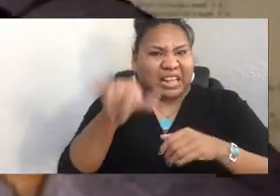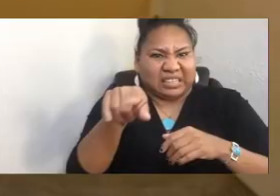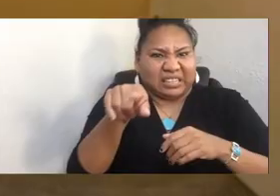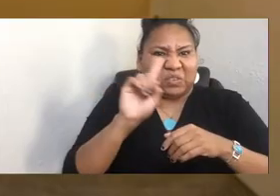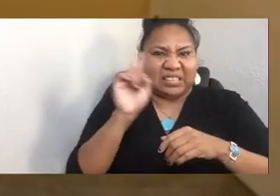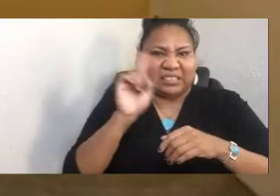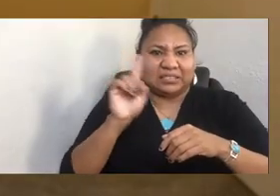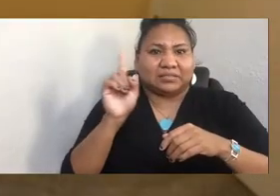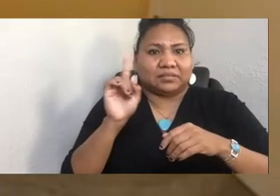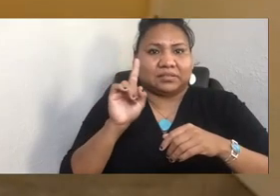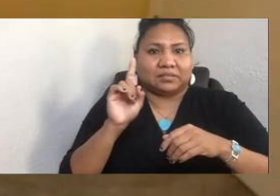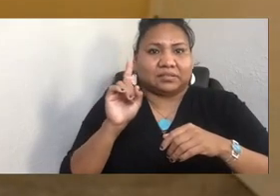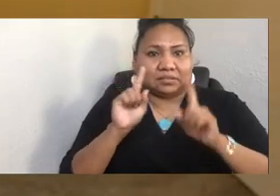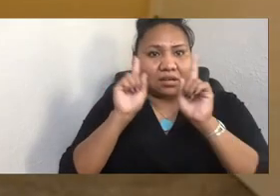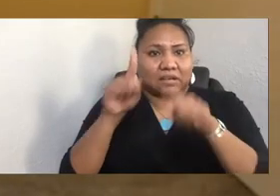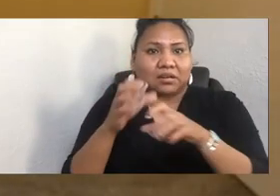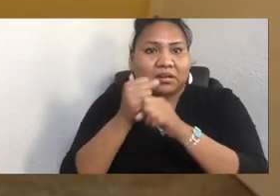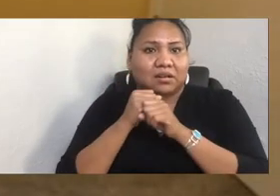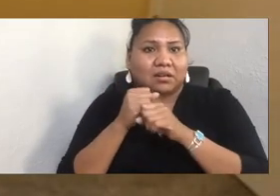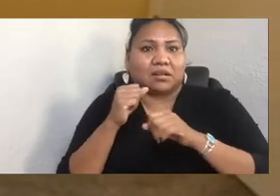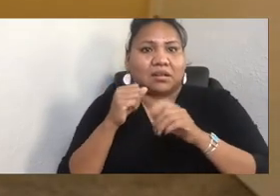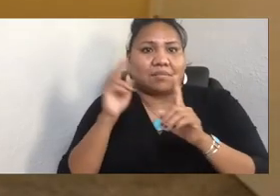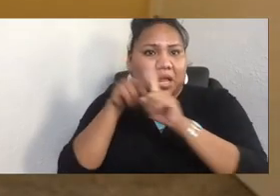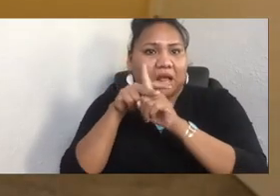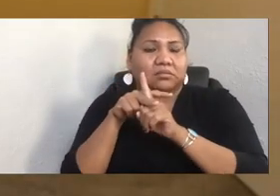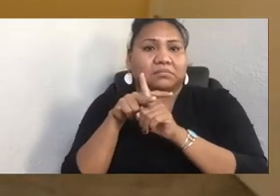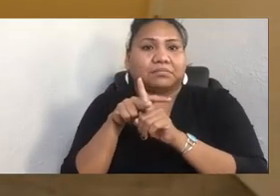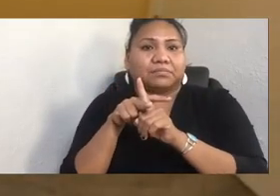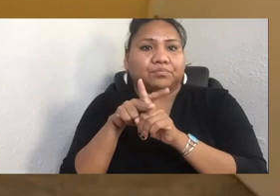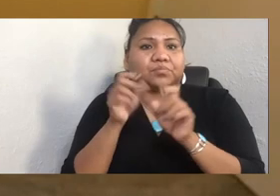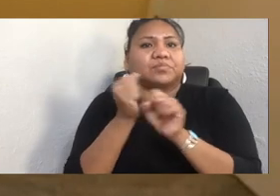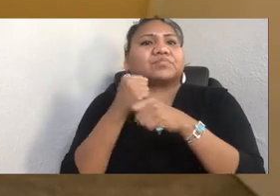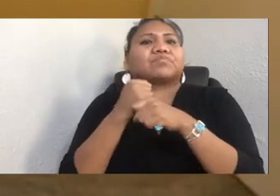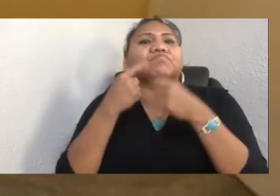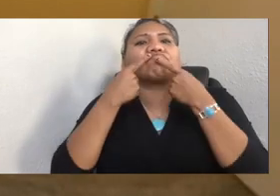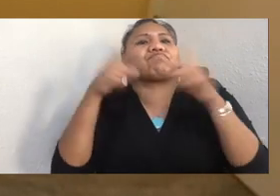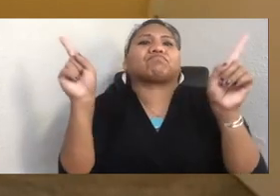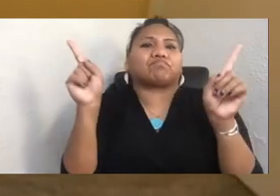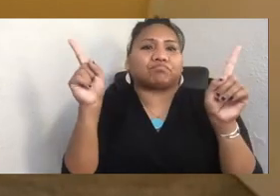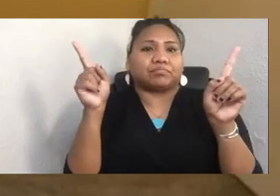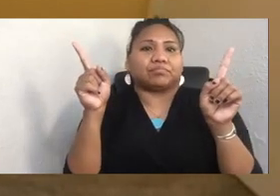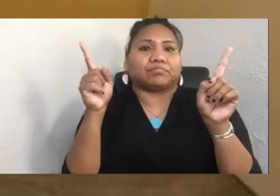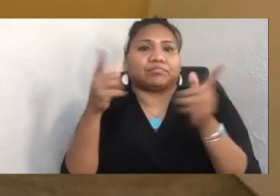Yeah, we make most of our announcements on social media, on my Project 562 social media or on Instagram social media.